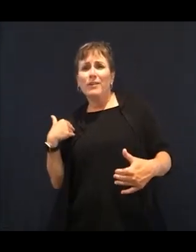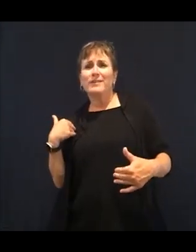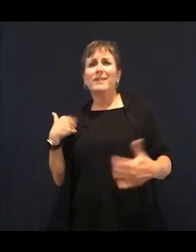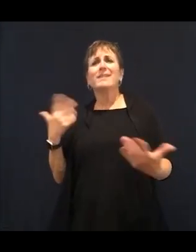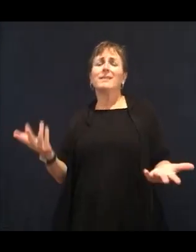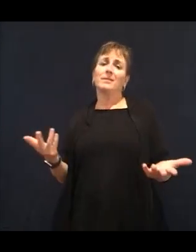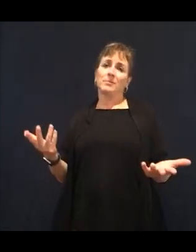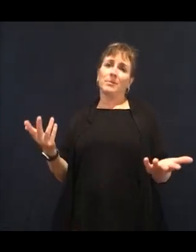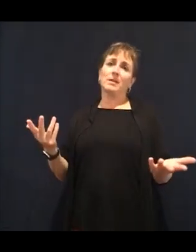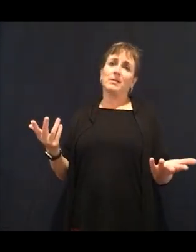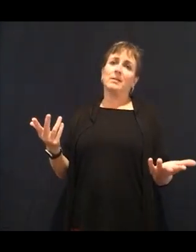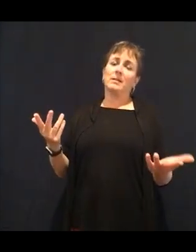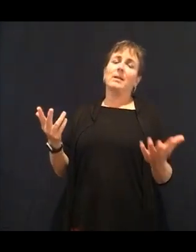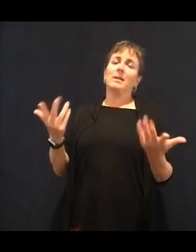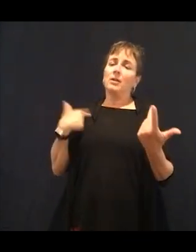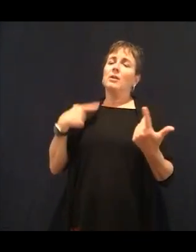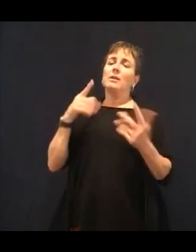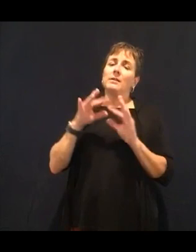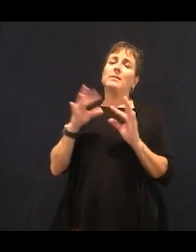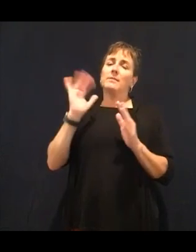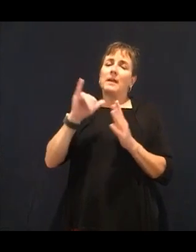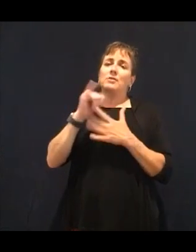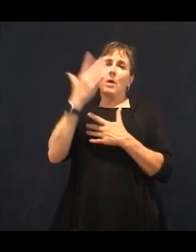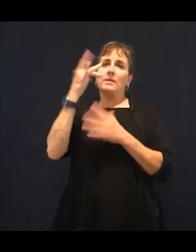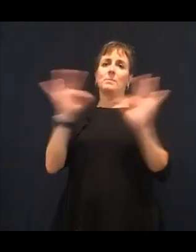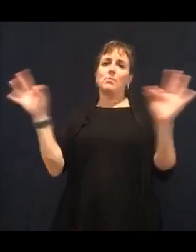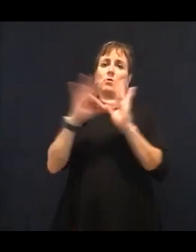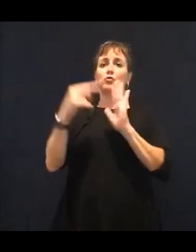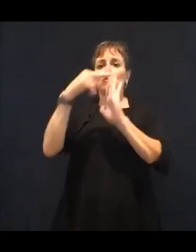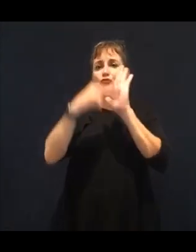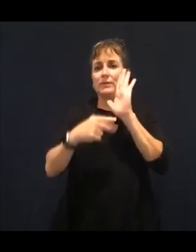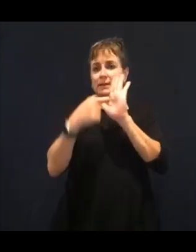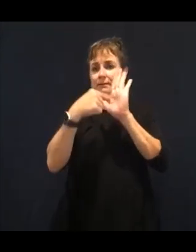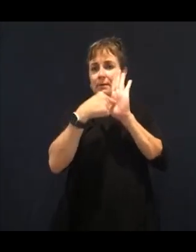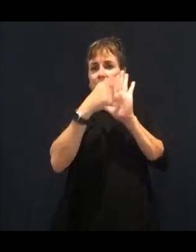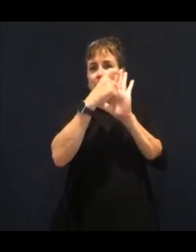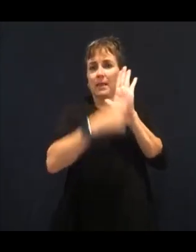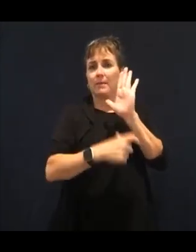tip number 7. Tip number 7 is how do we